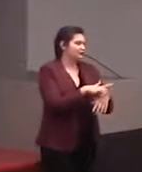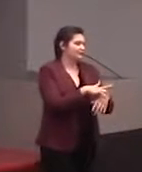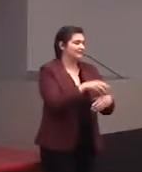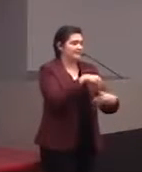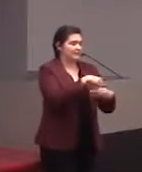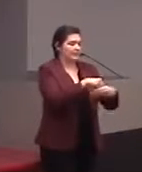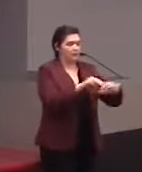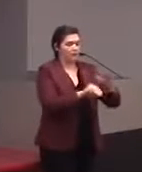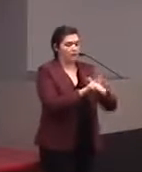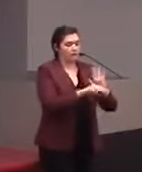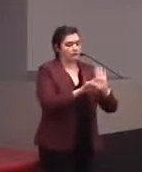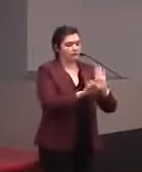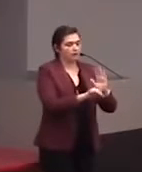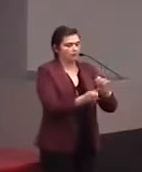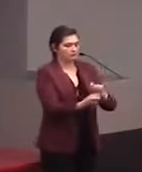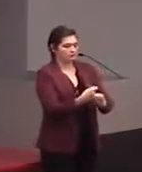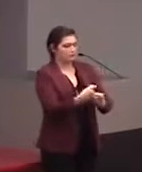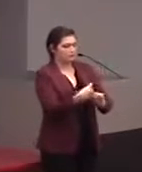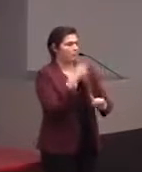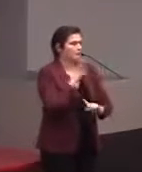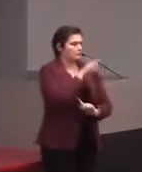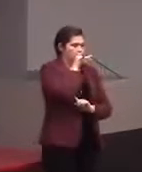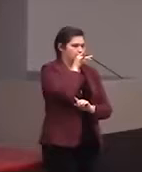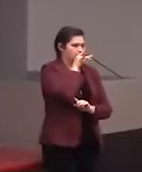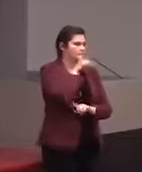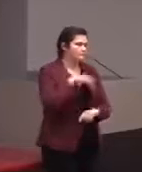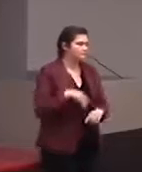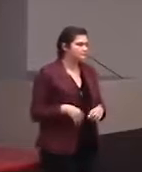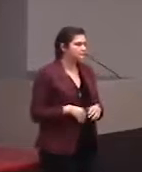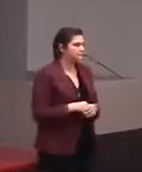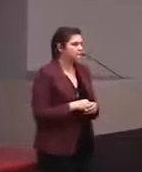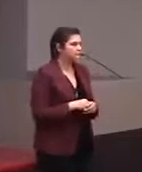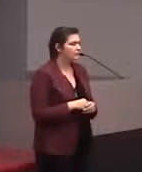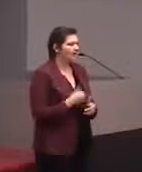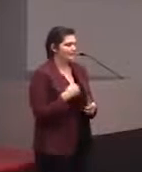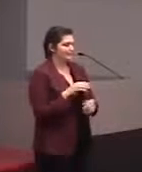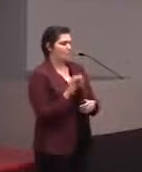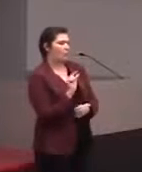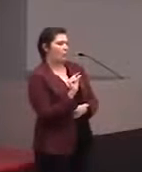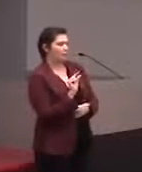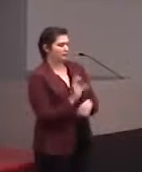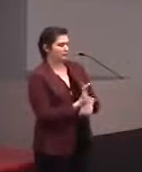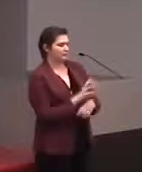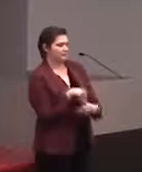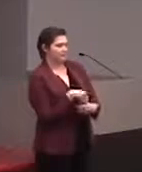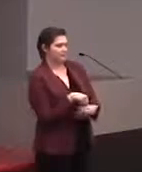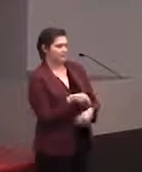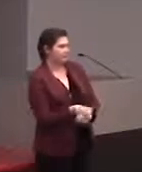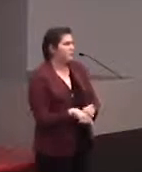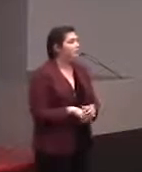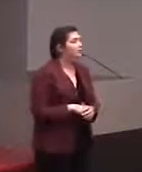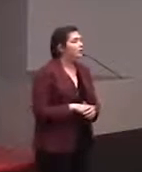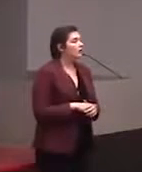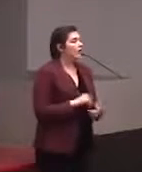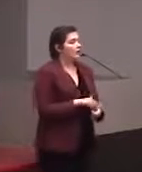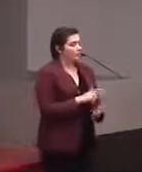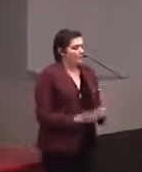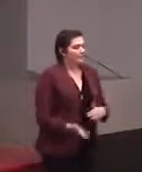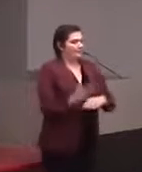and there's a little Raspberry Pi computer that makes it run. And then on top of that, we paint the nice pretty paint